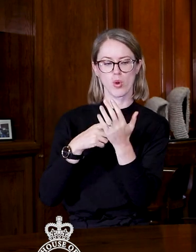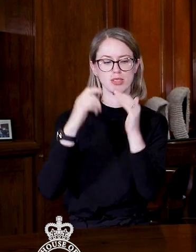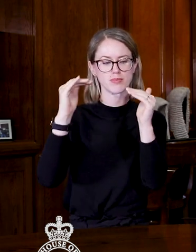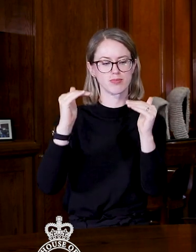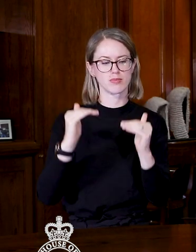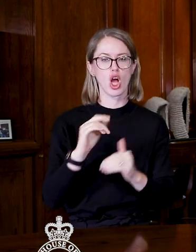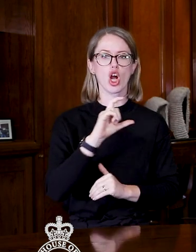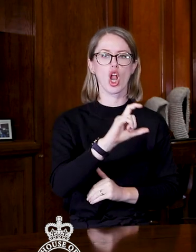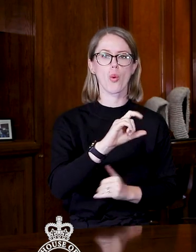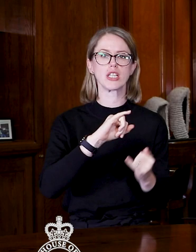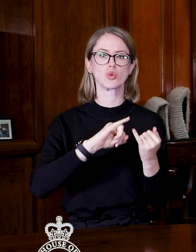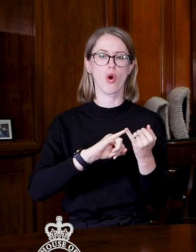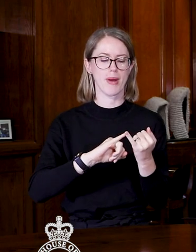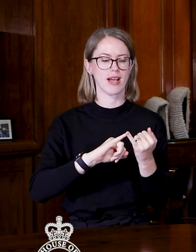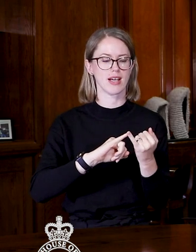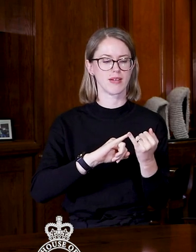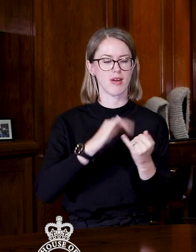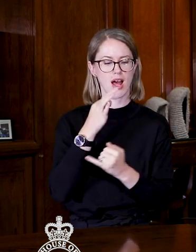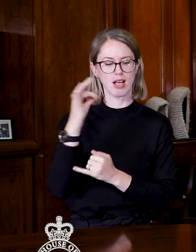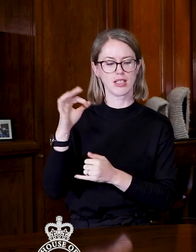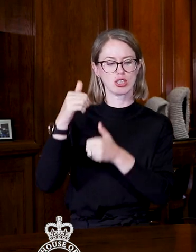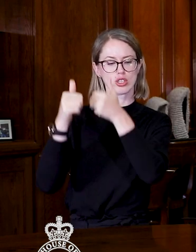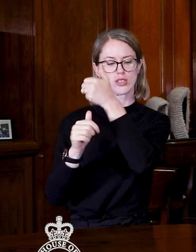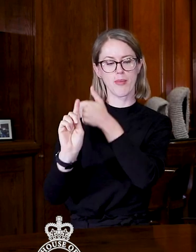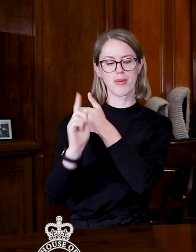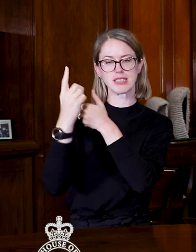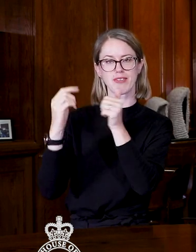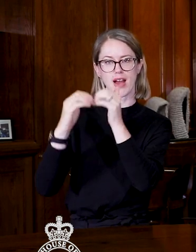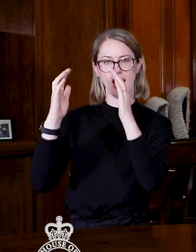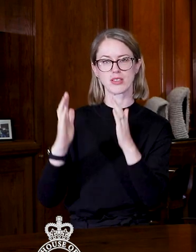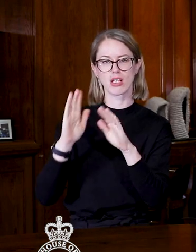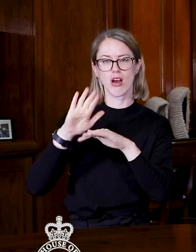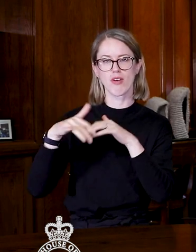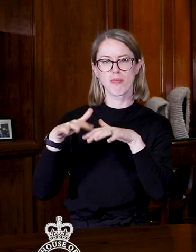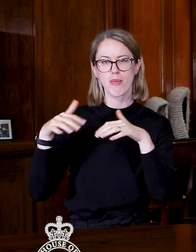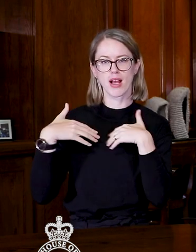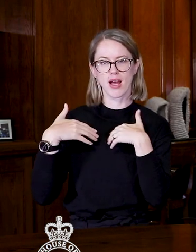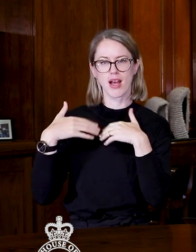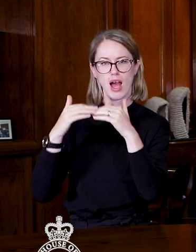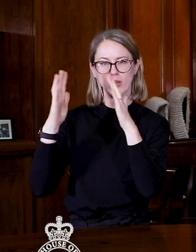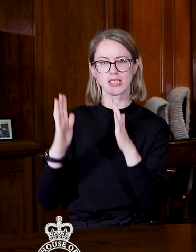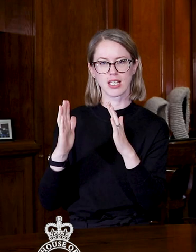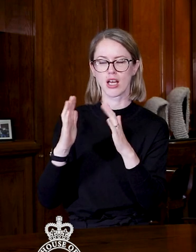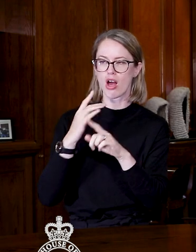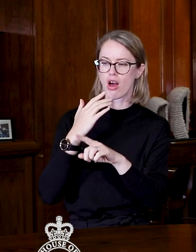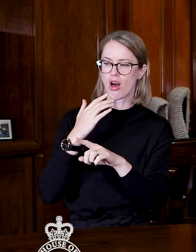Chlöe Swarbick to the Associate Minister to do with Public Housing about requiring